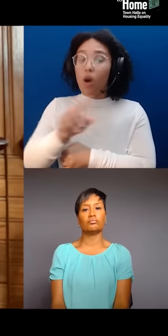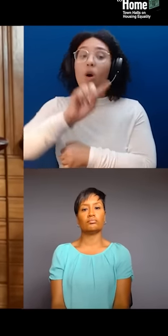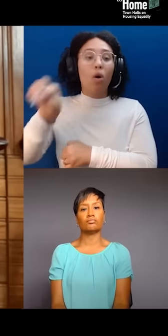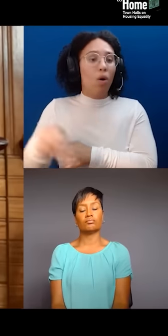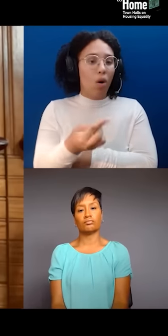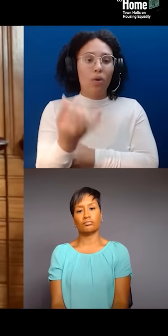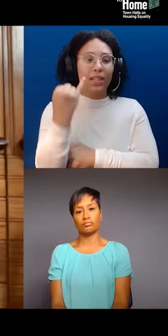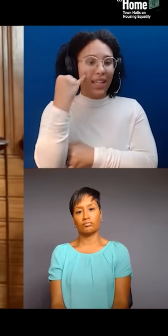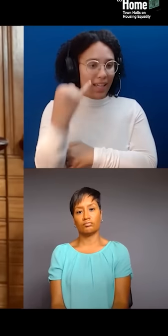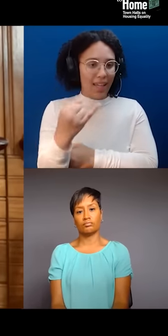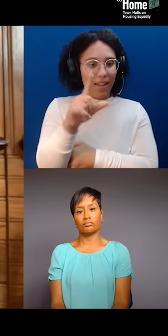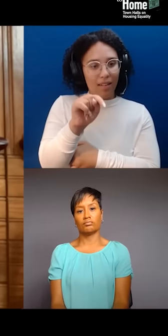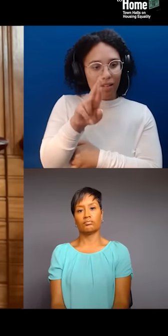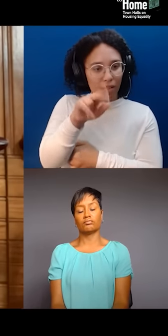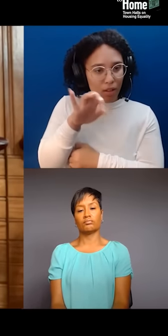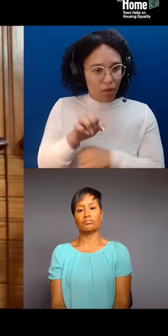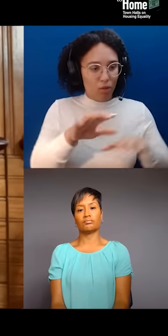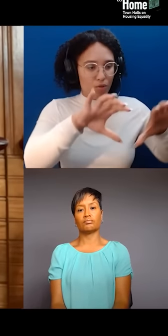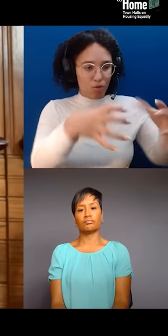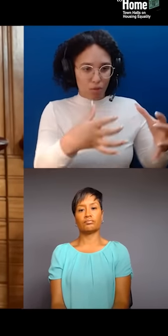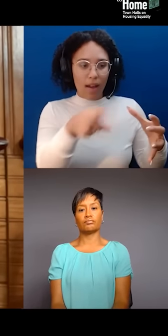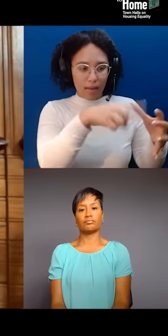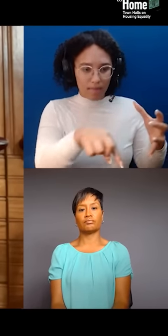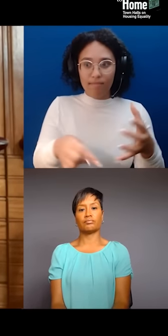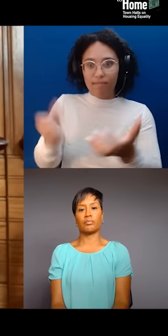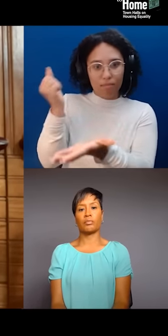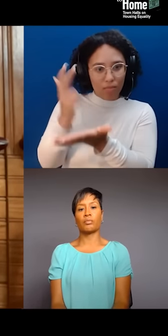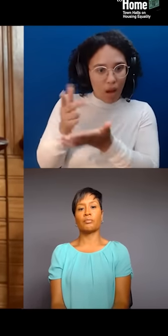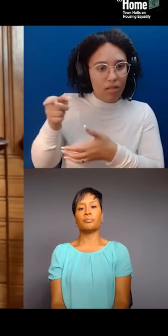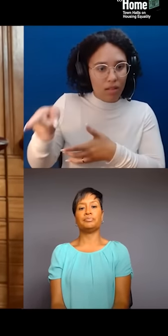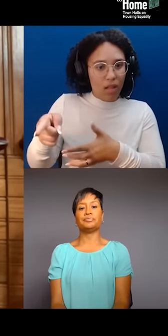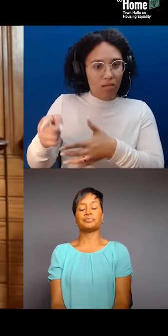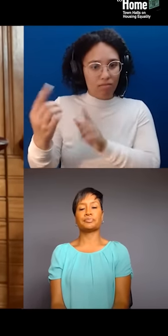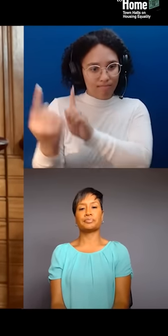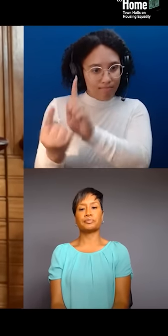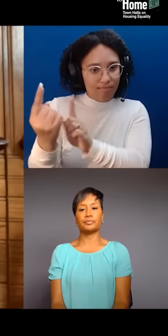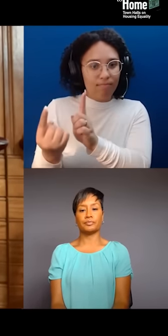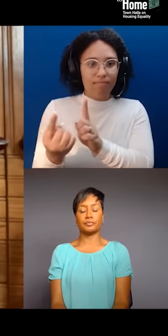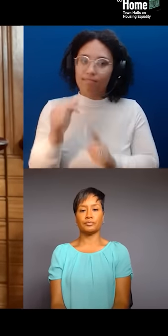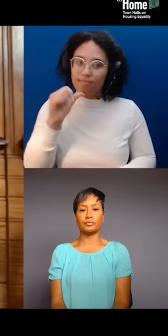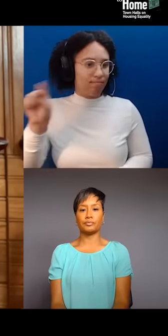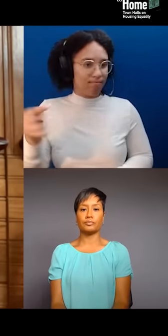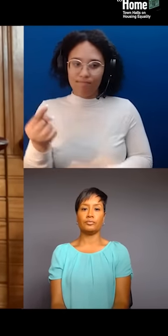So, that's, you know, something to know. I think, at the moment, there's a kind of rush to decolonize.